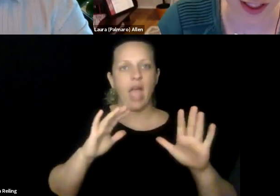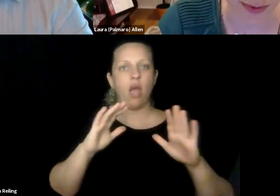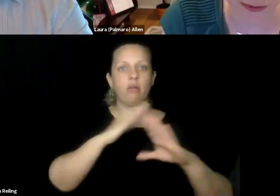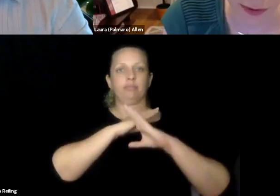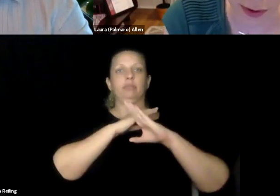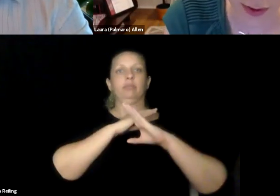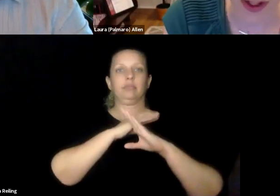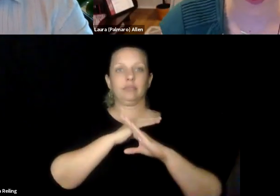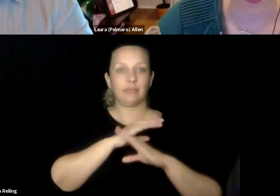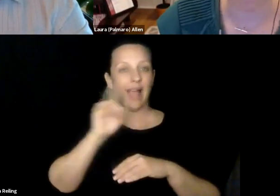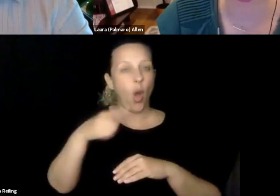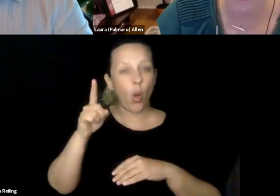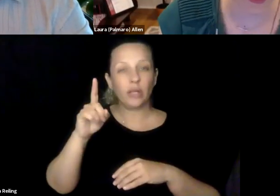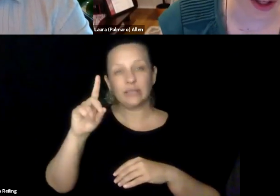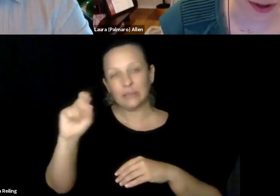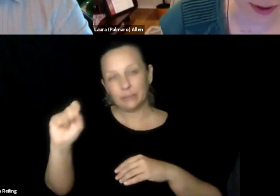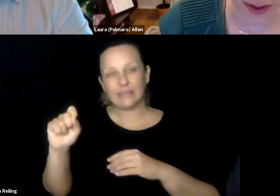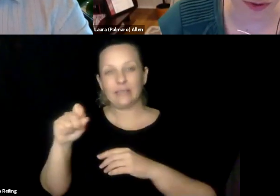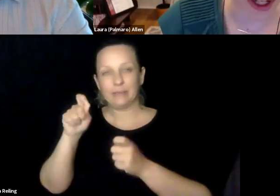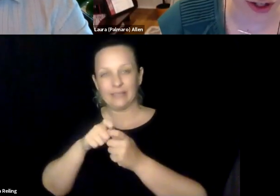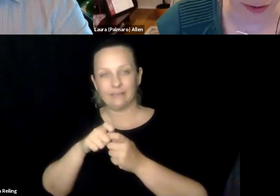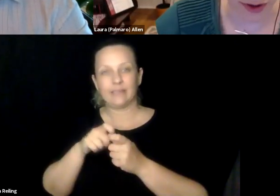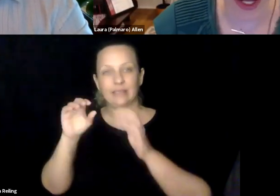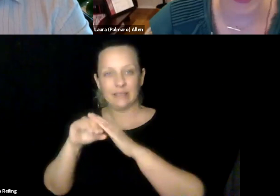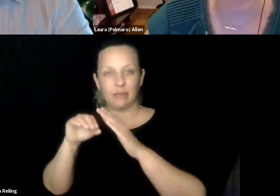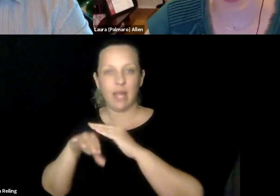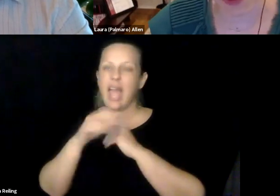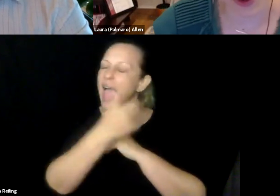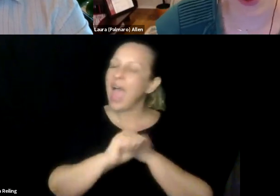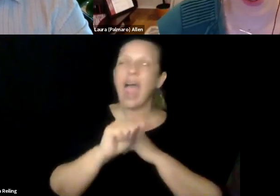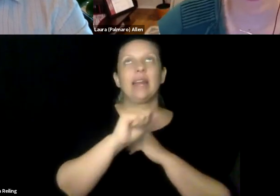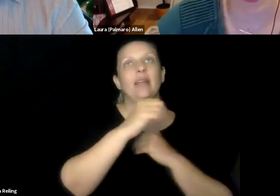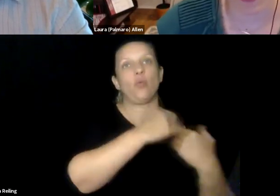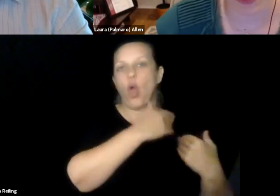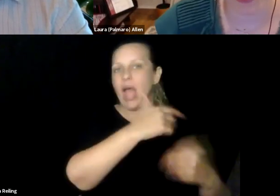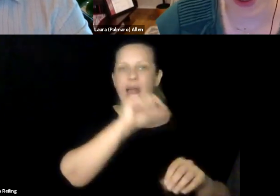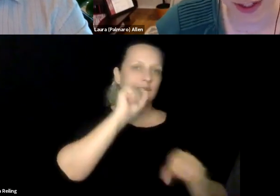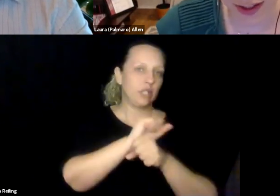to, the companies, they're able to hit the ground running in any role they go into. Again, not just accessibility specific roles. Any